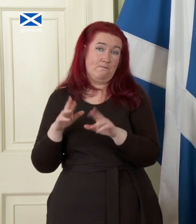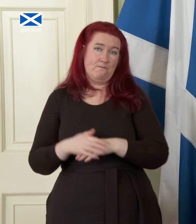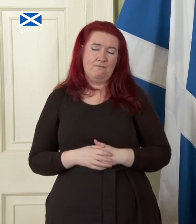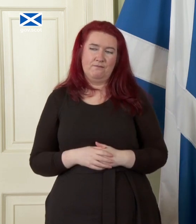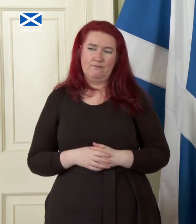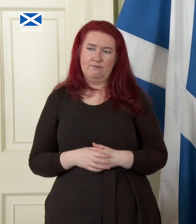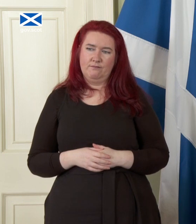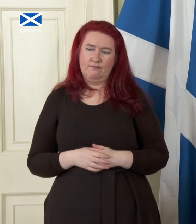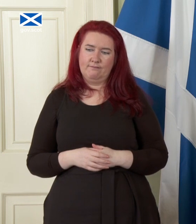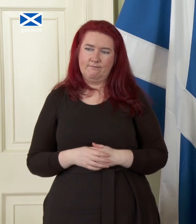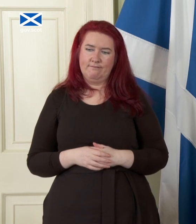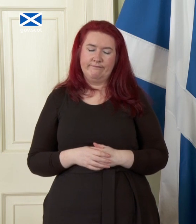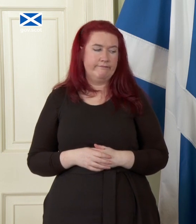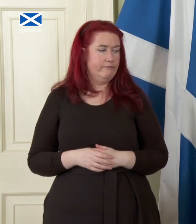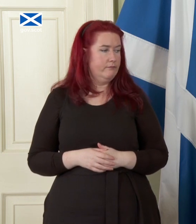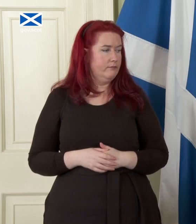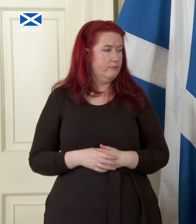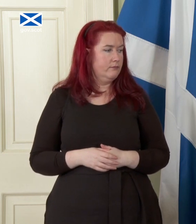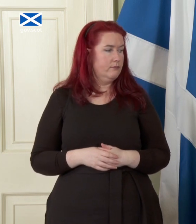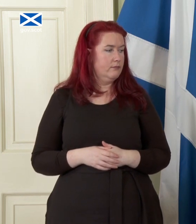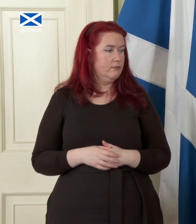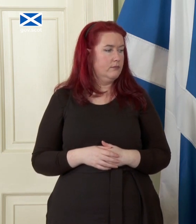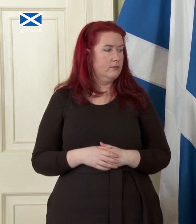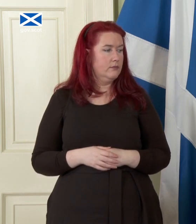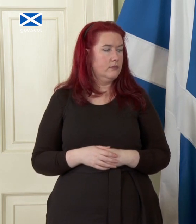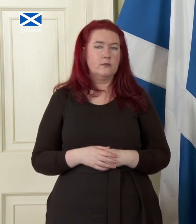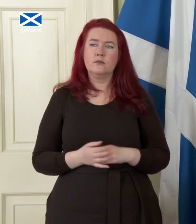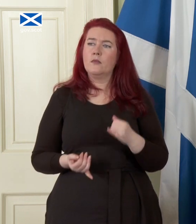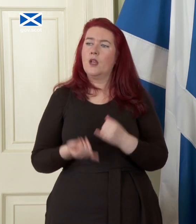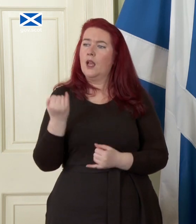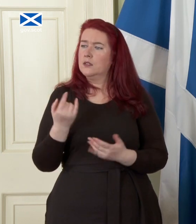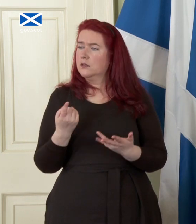and lastly I think unless there is any journalist that hasn't had the chance to